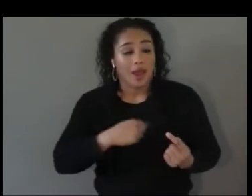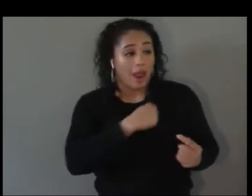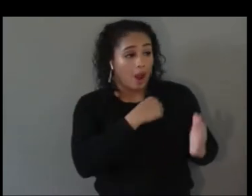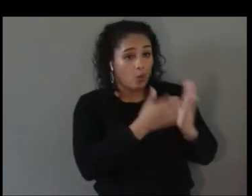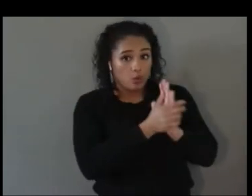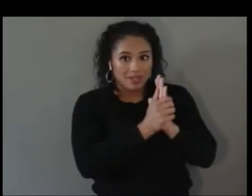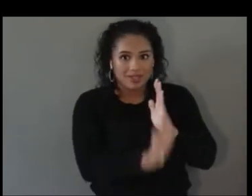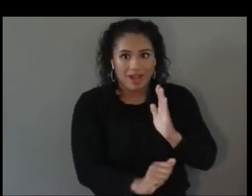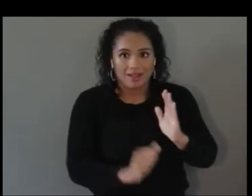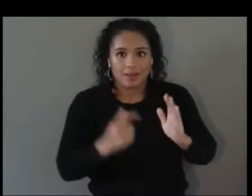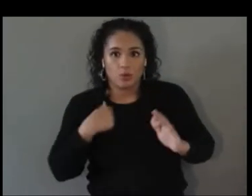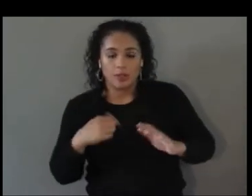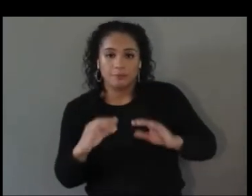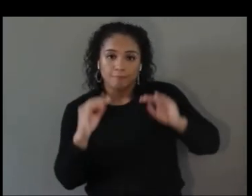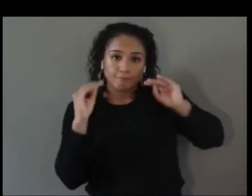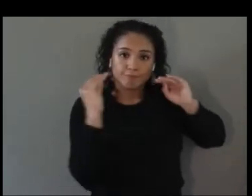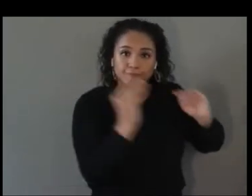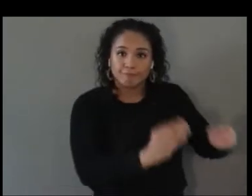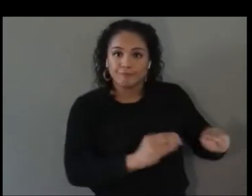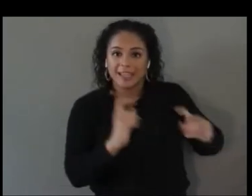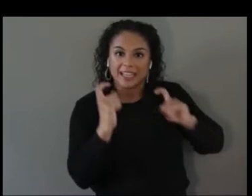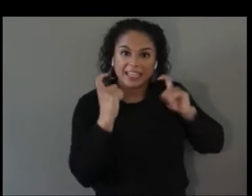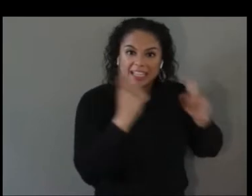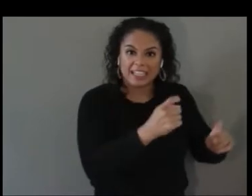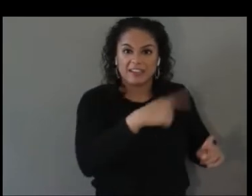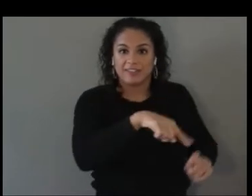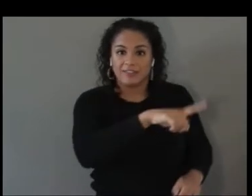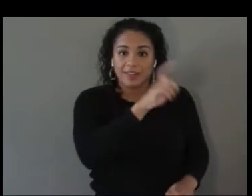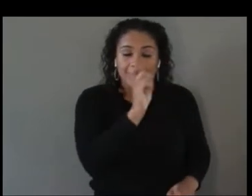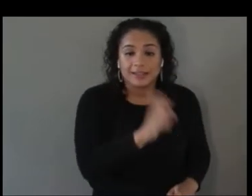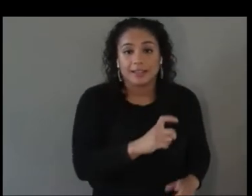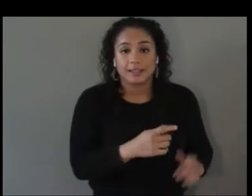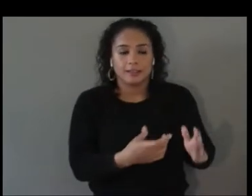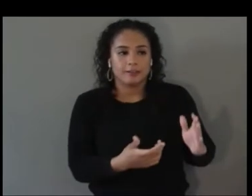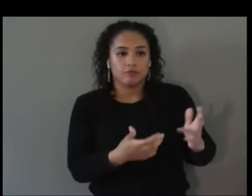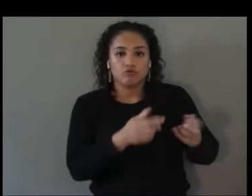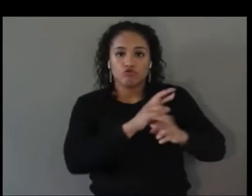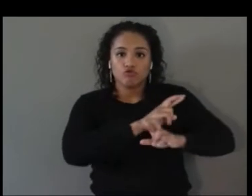giving them what they need, equipping them to be able to mitigate implicit and explicit